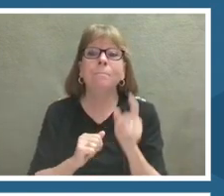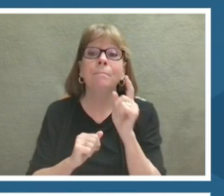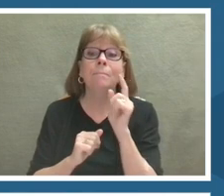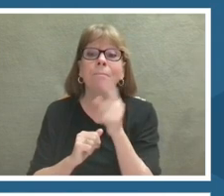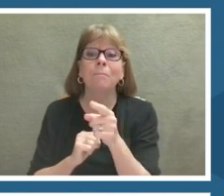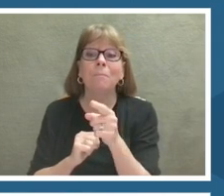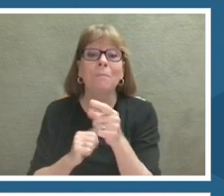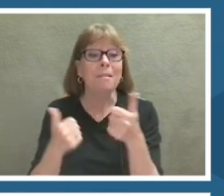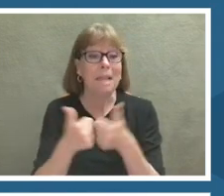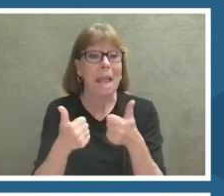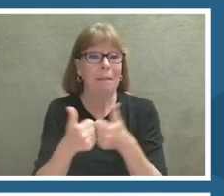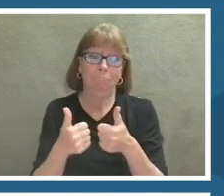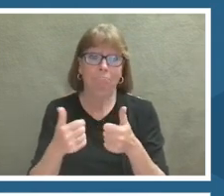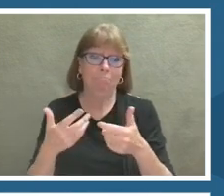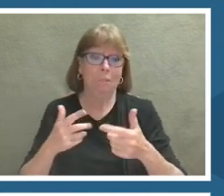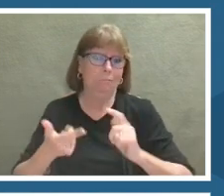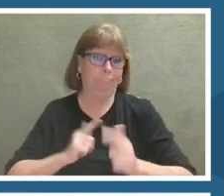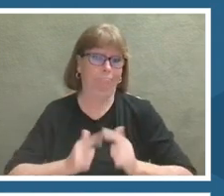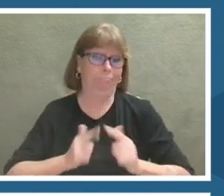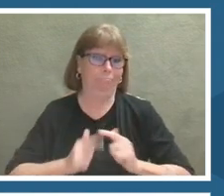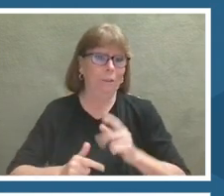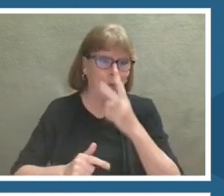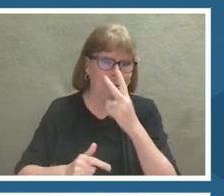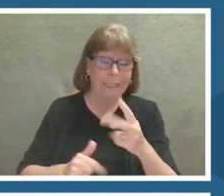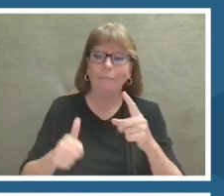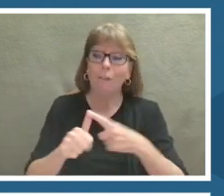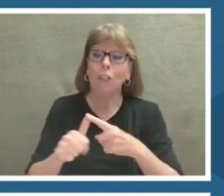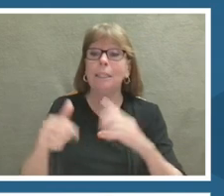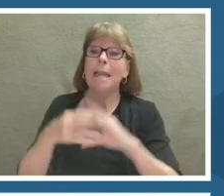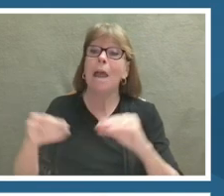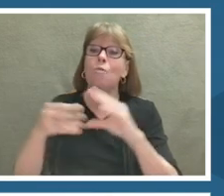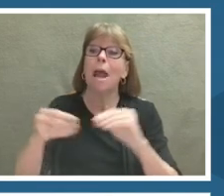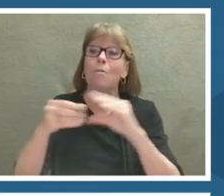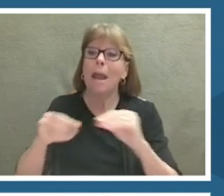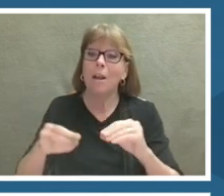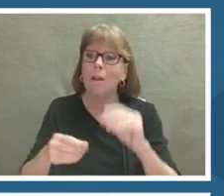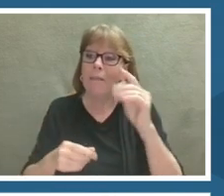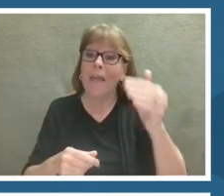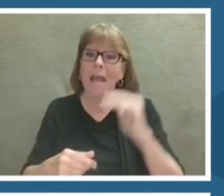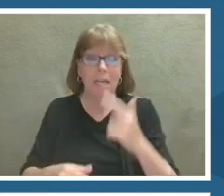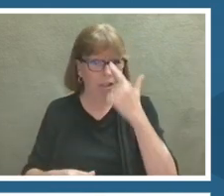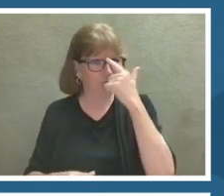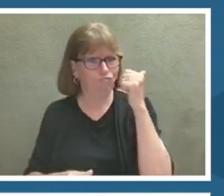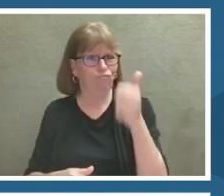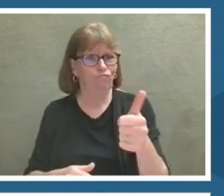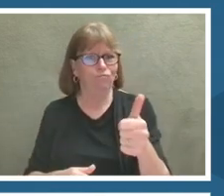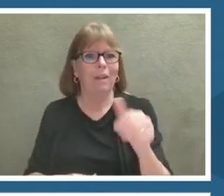You can see there is a narrate of tour and free space as well.